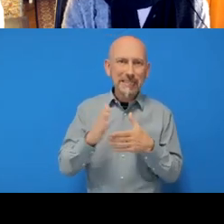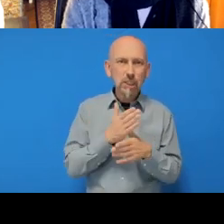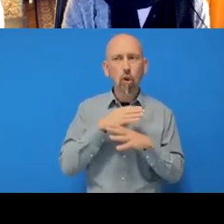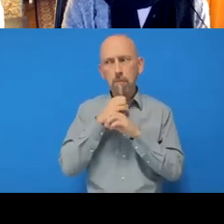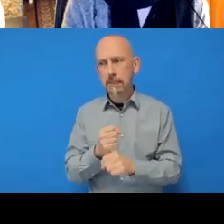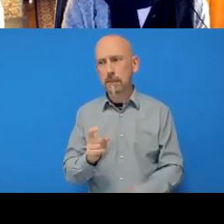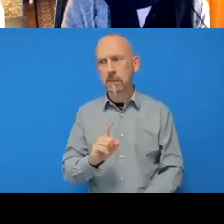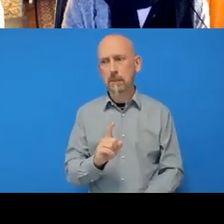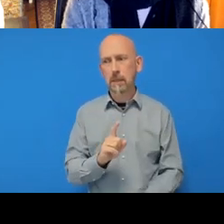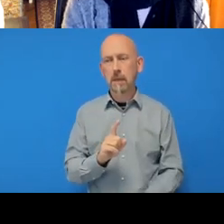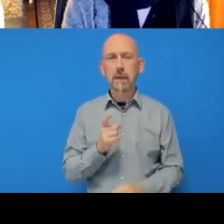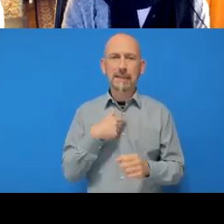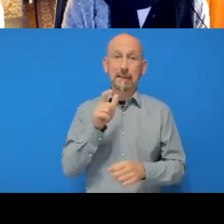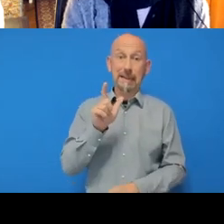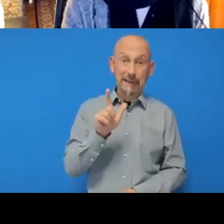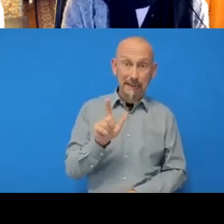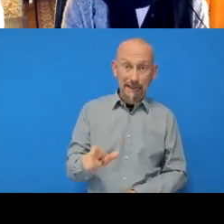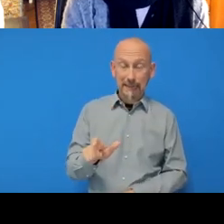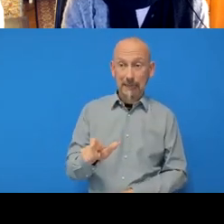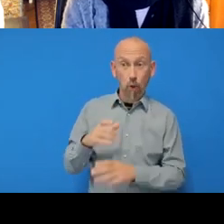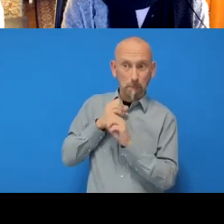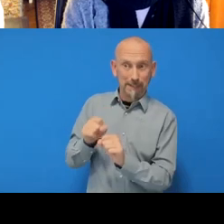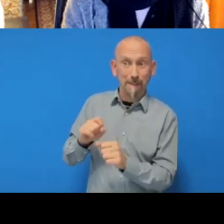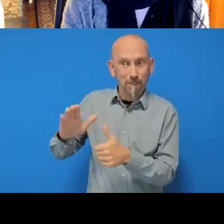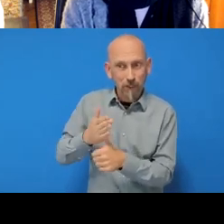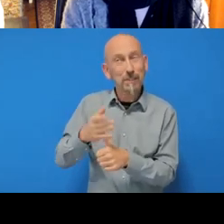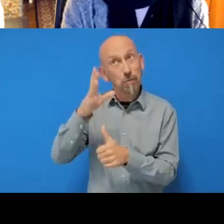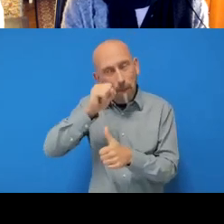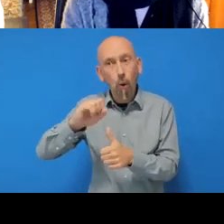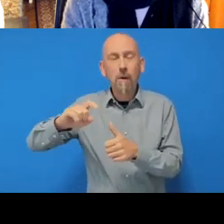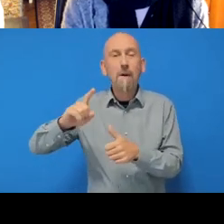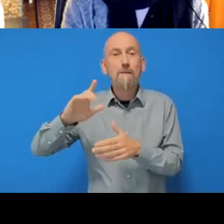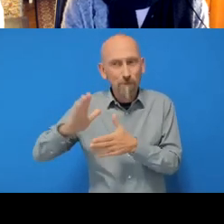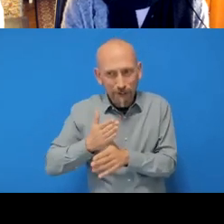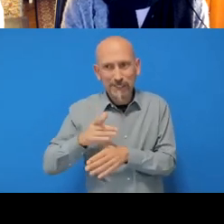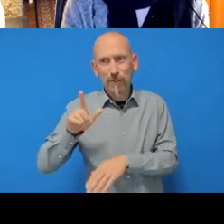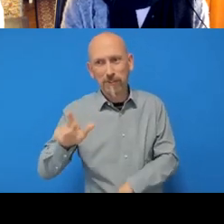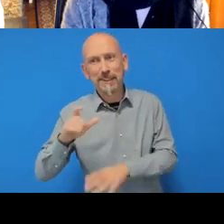and then I click 'Commit' first so remember it's always 'commit' before pushing